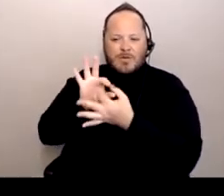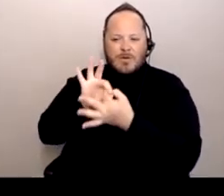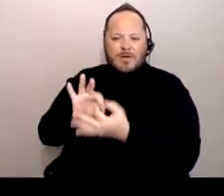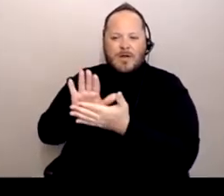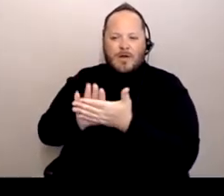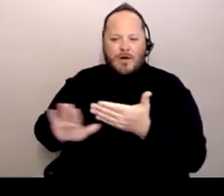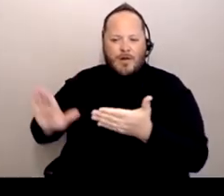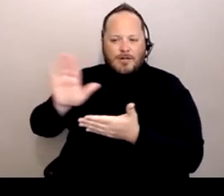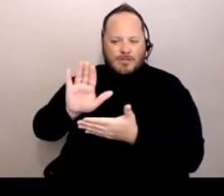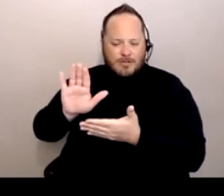Do you have any?"